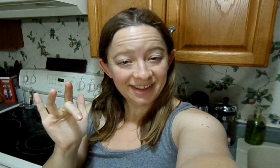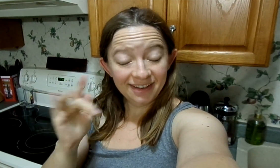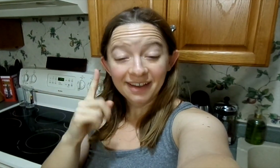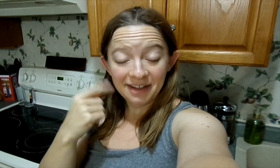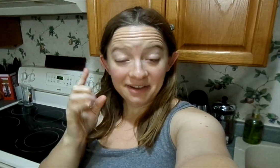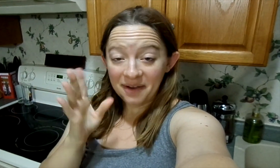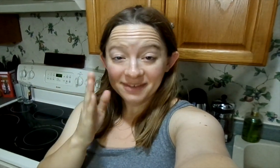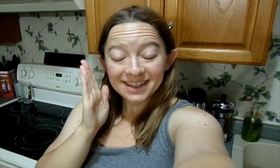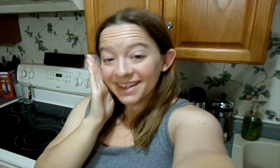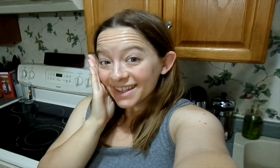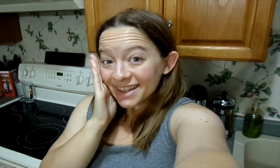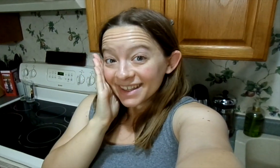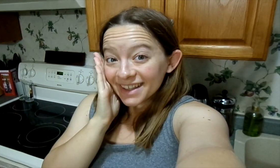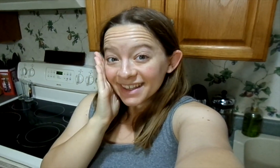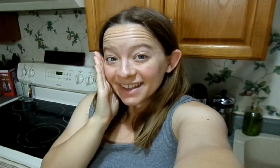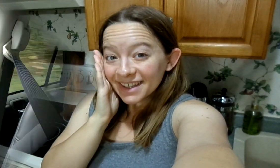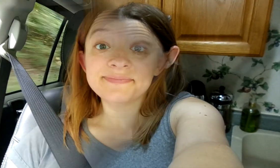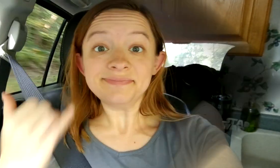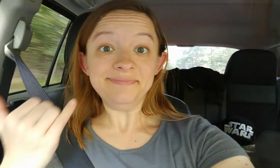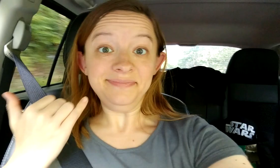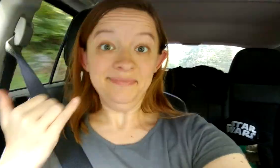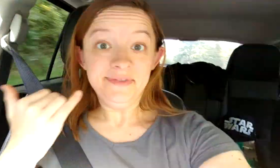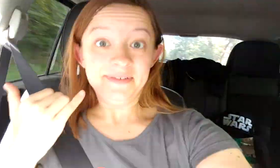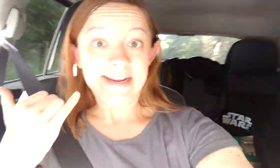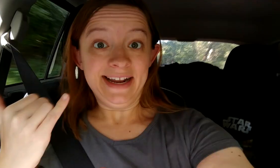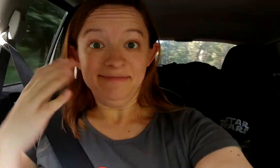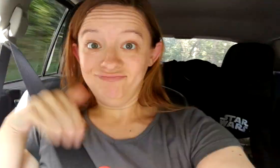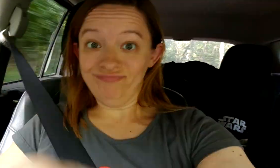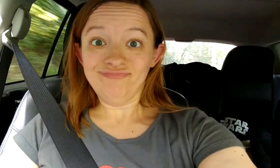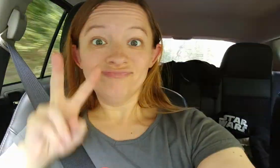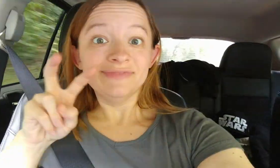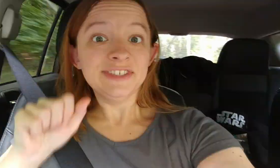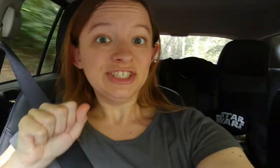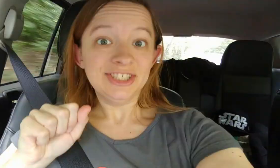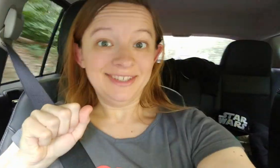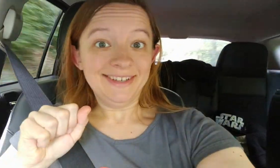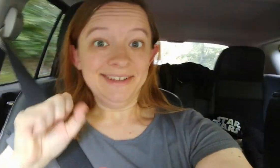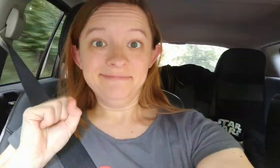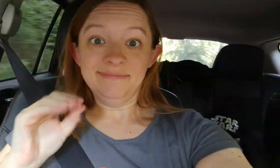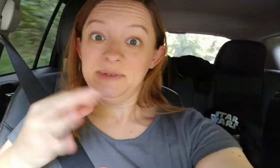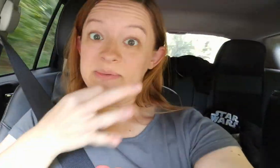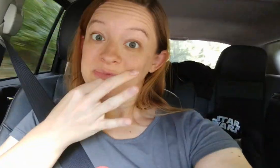Early... I look awful. Right now we are entering Virginia.